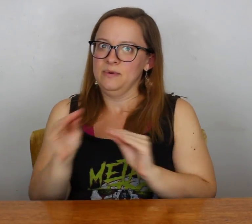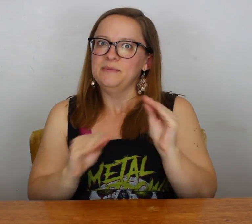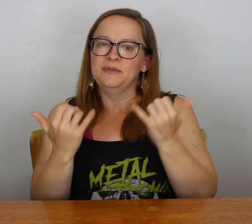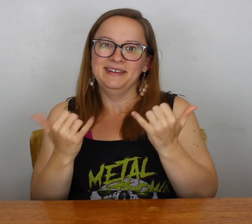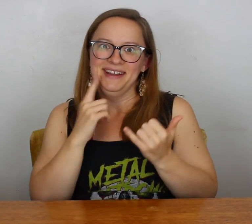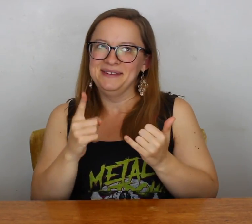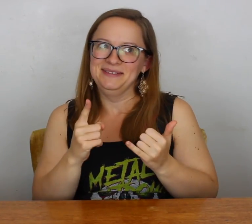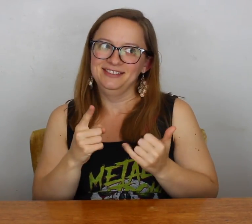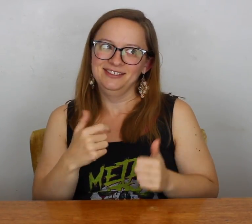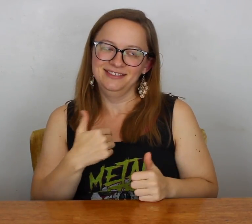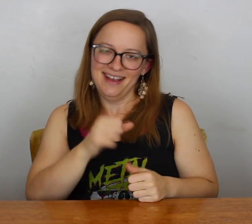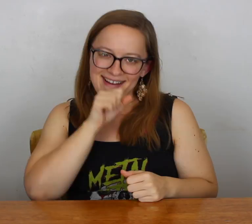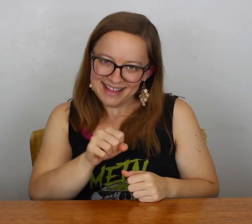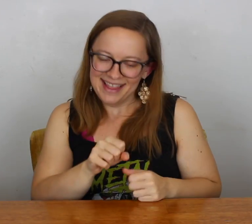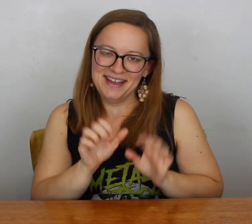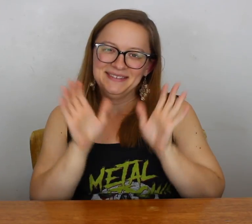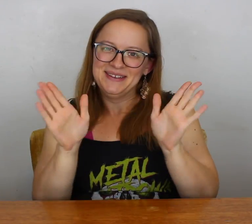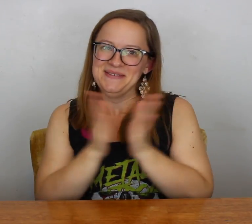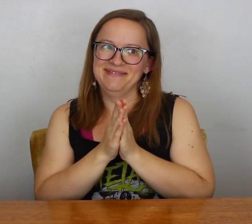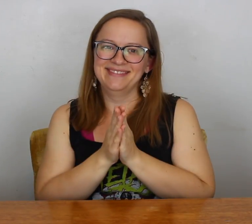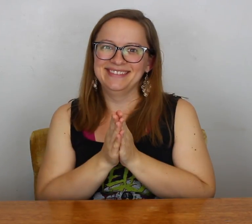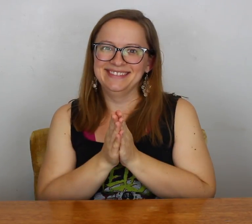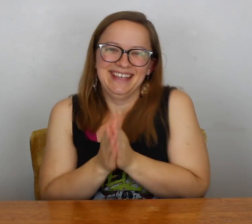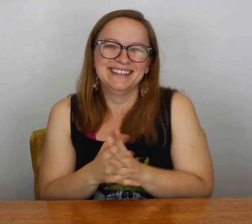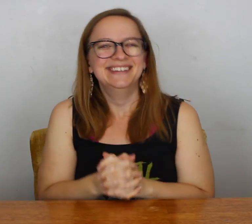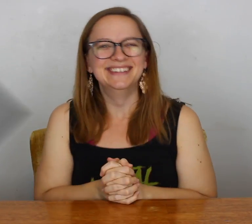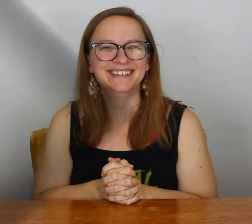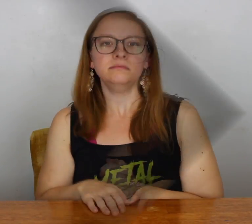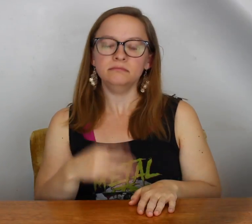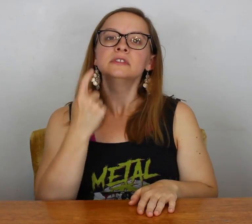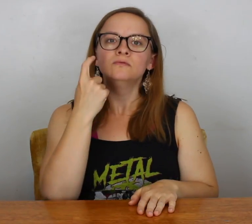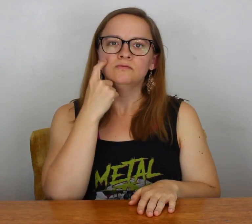Yeah, a lot more movement now which I love! (giggles)